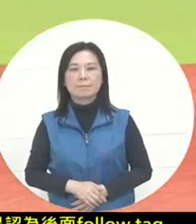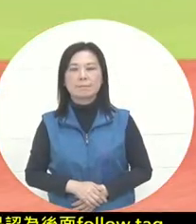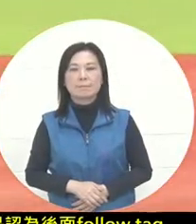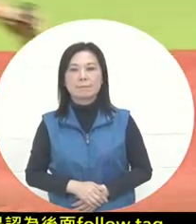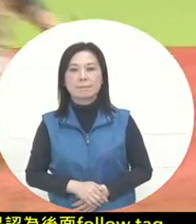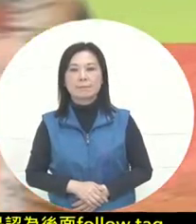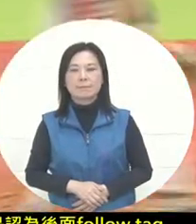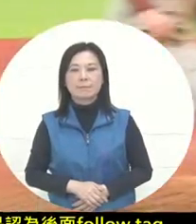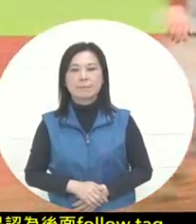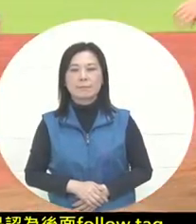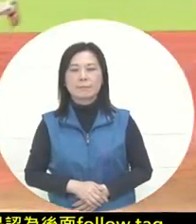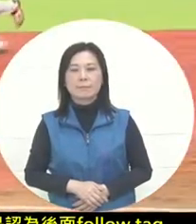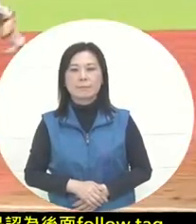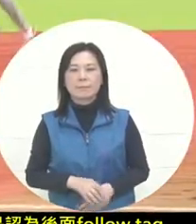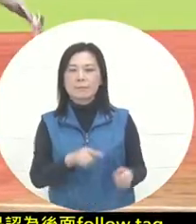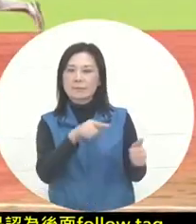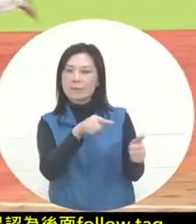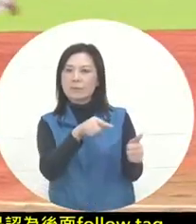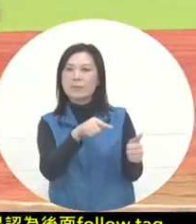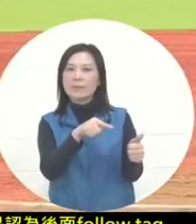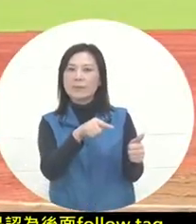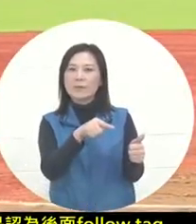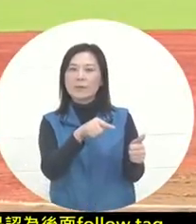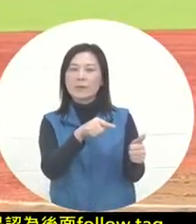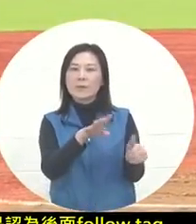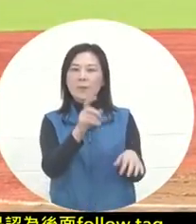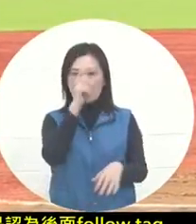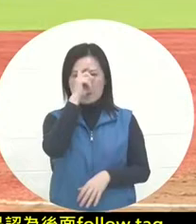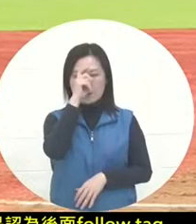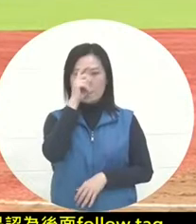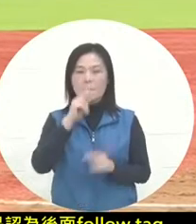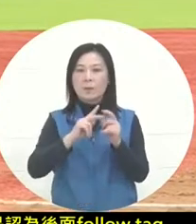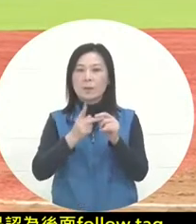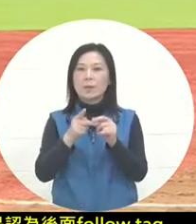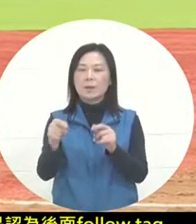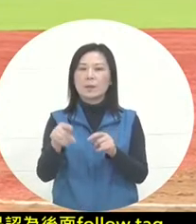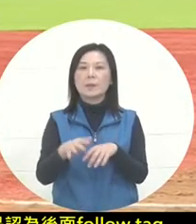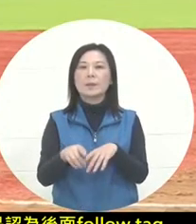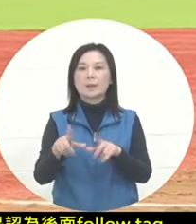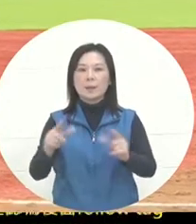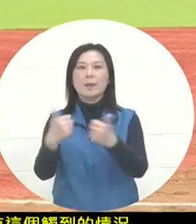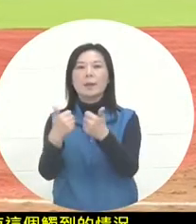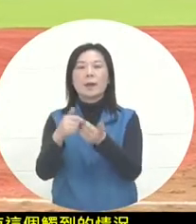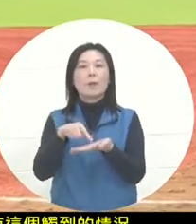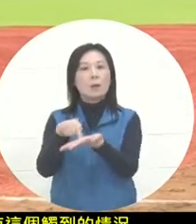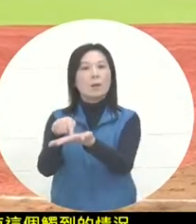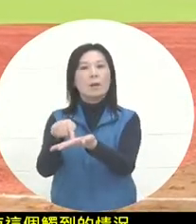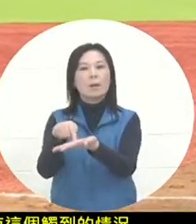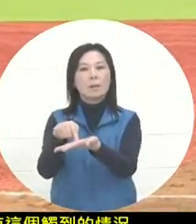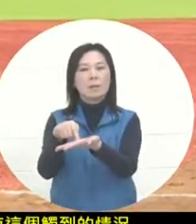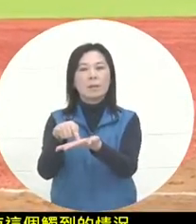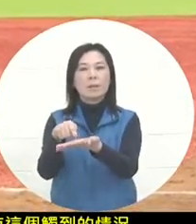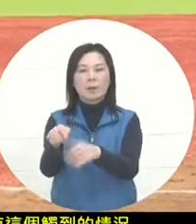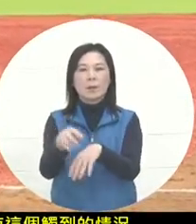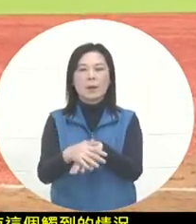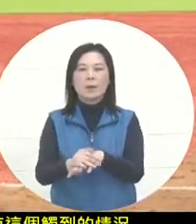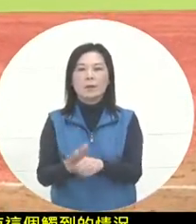he was very demanding and said that he would come to the conference to apply for this auxiliary judgment.